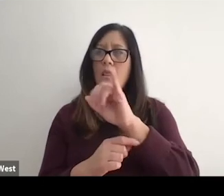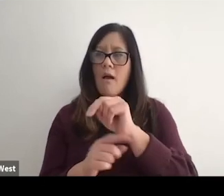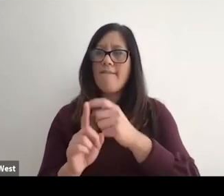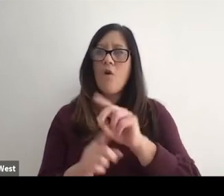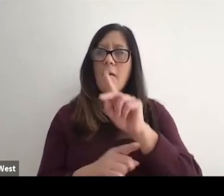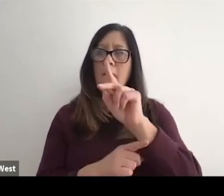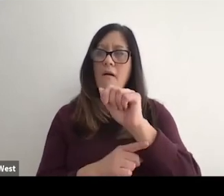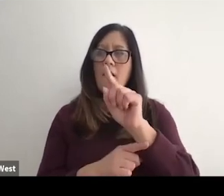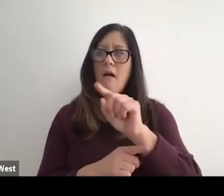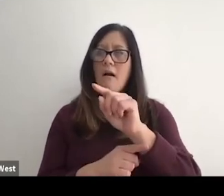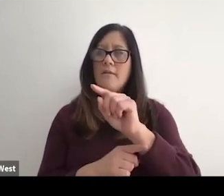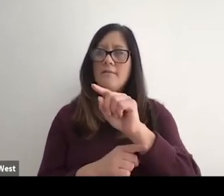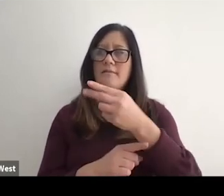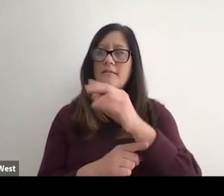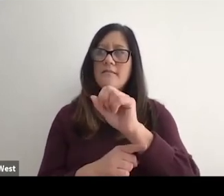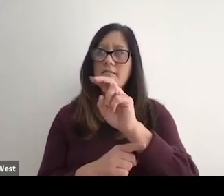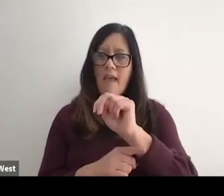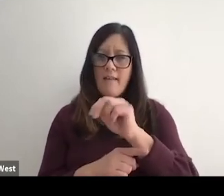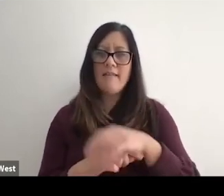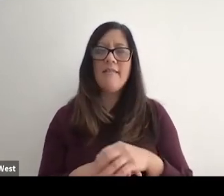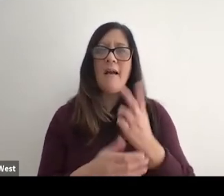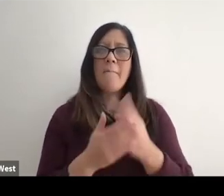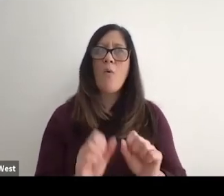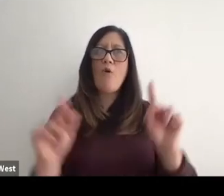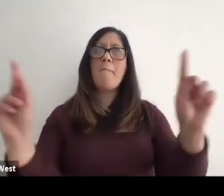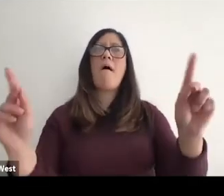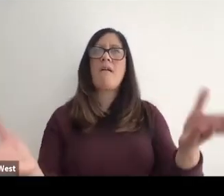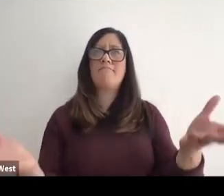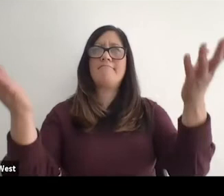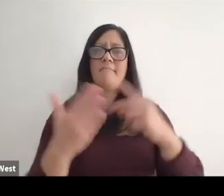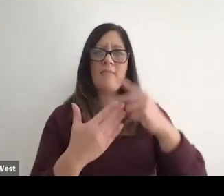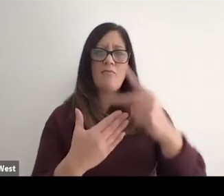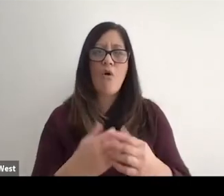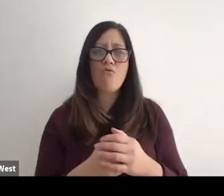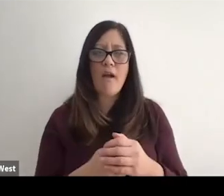have gone back and really elevated their programs on some things that we have helped in taught them.